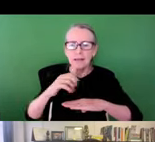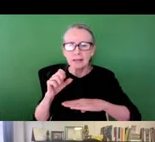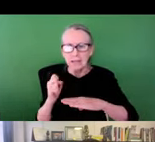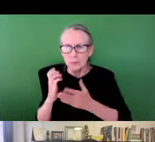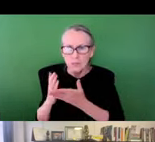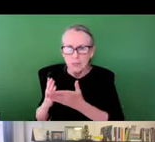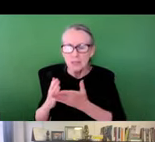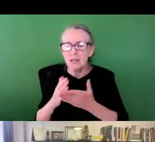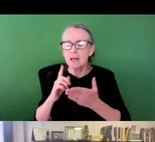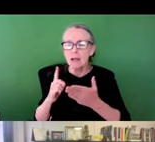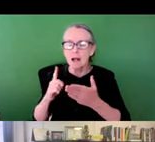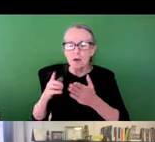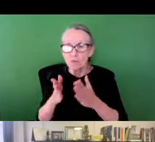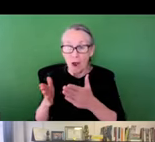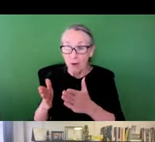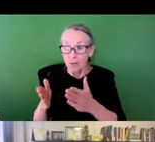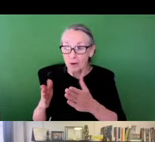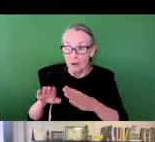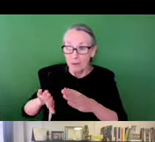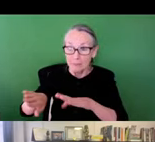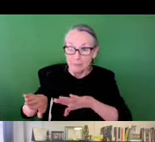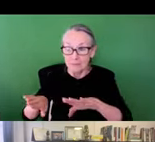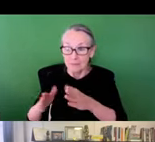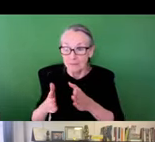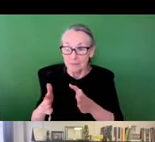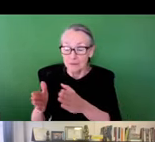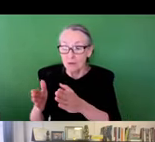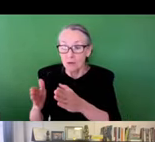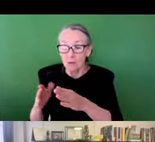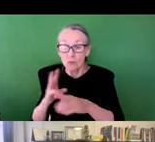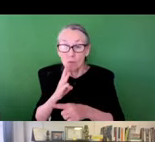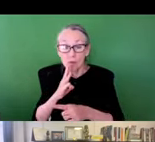and the condition of those things in terms of being able to route and feed the water